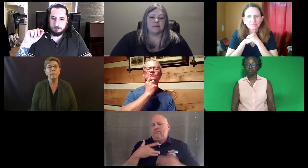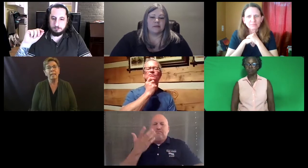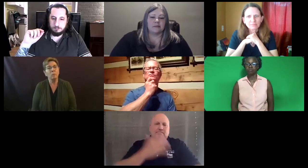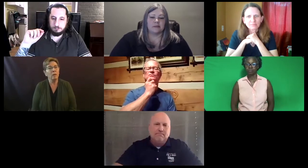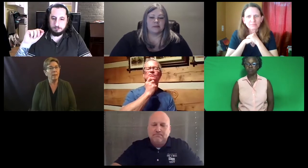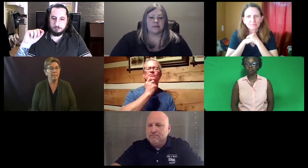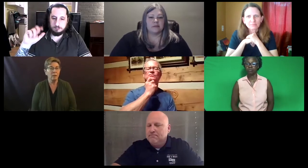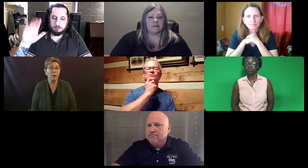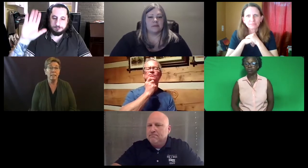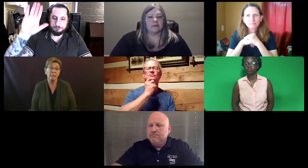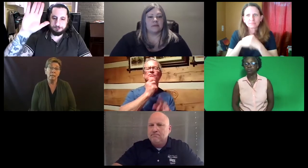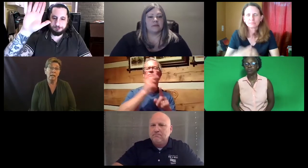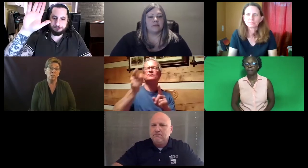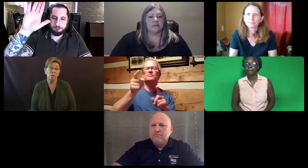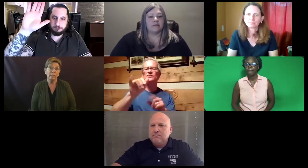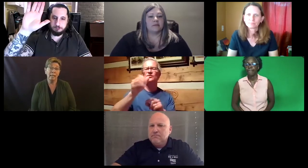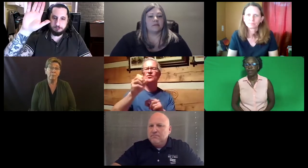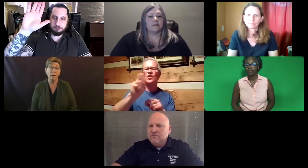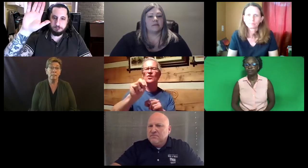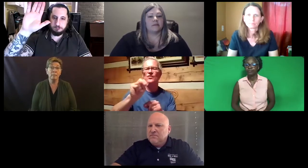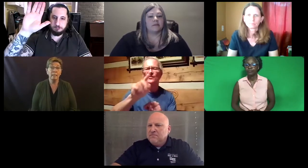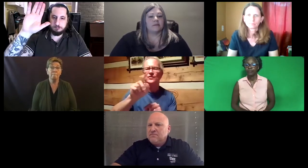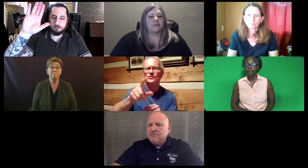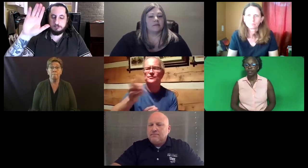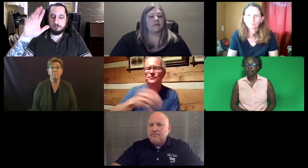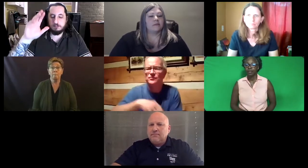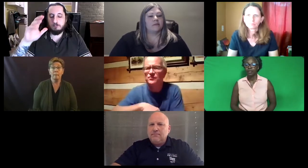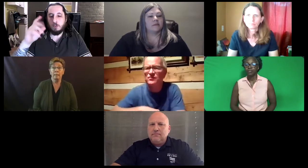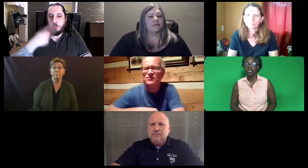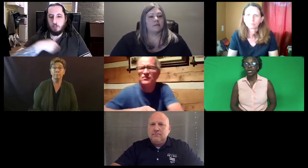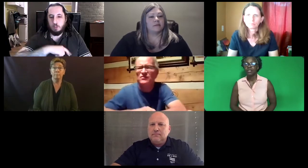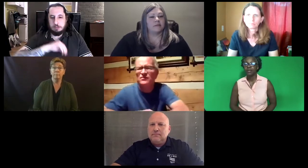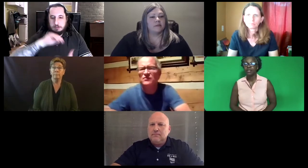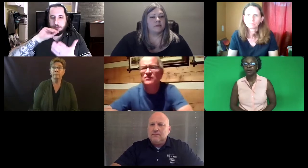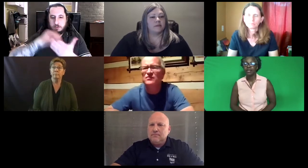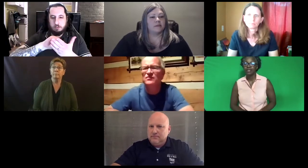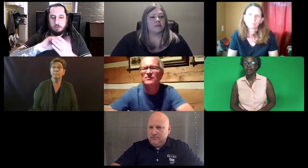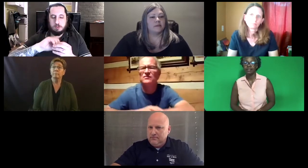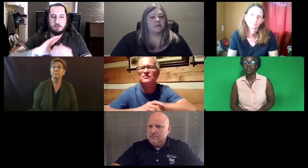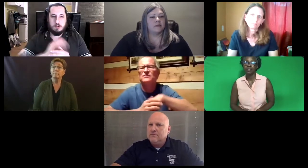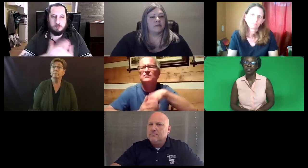I did want to pass that on as a concern that they brought to me. Jon you had a thought?